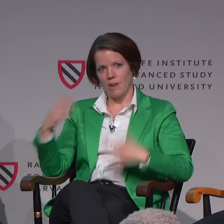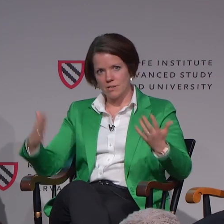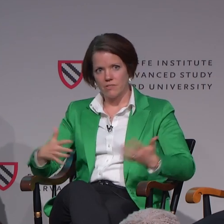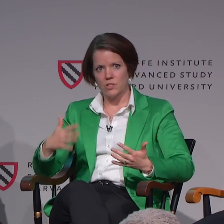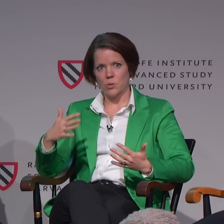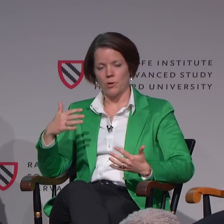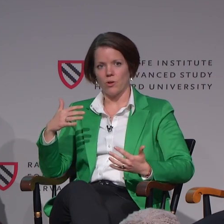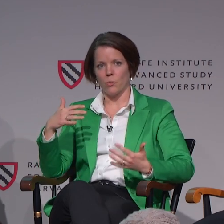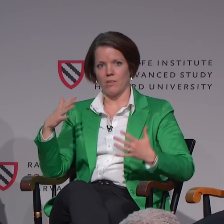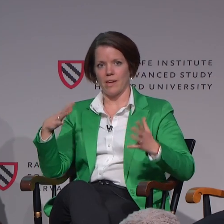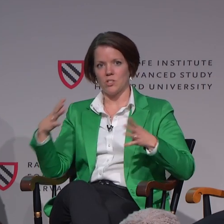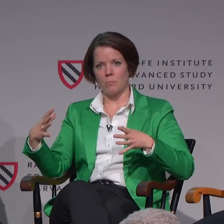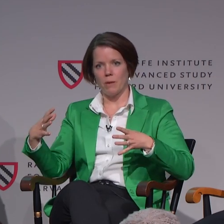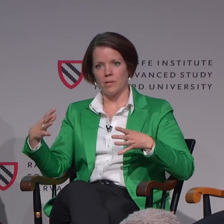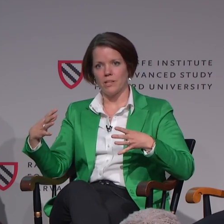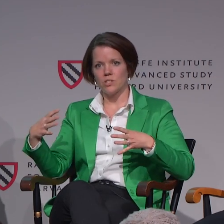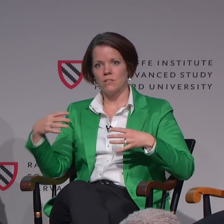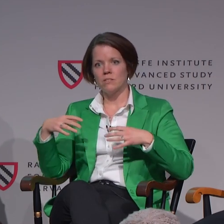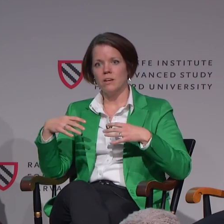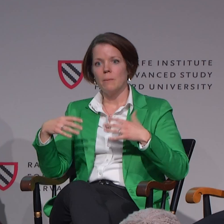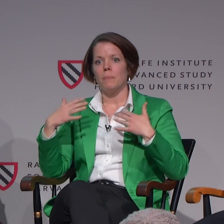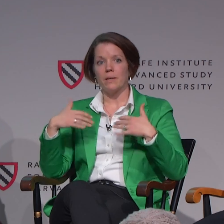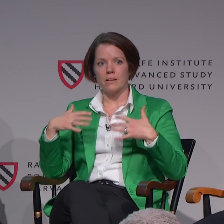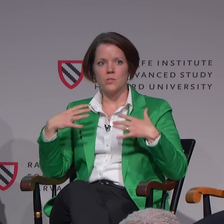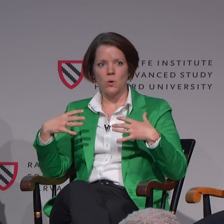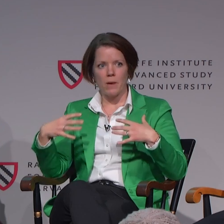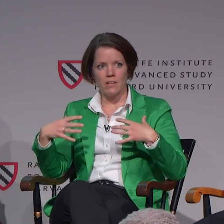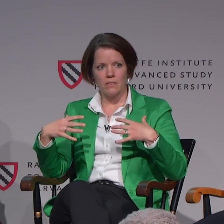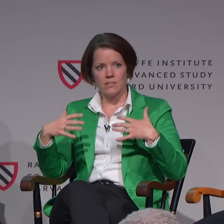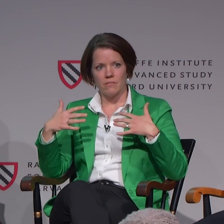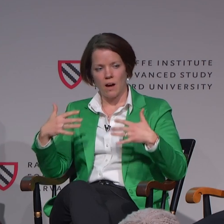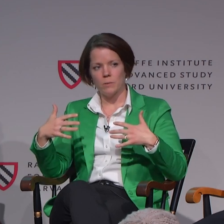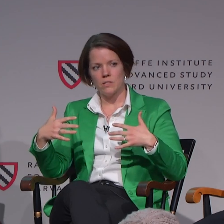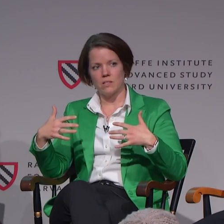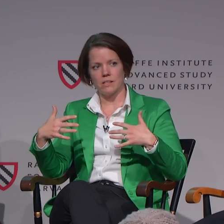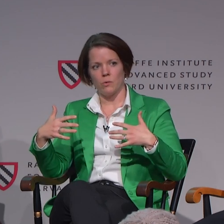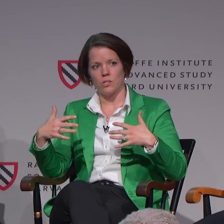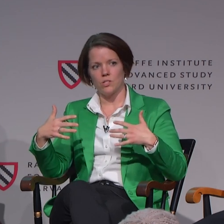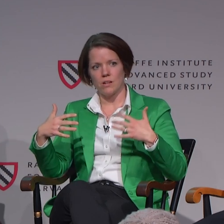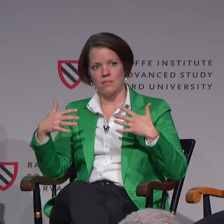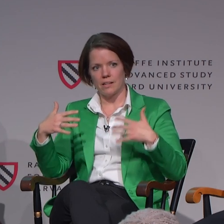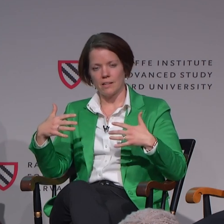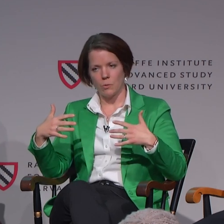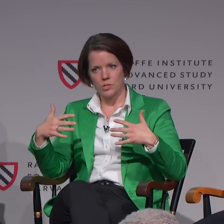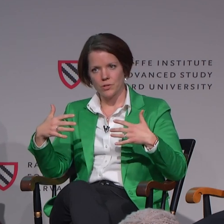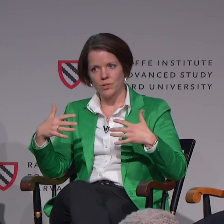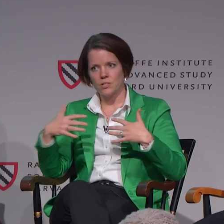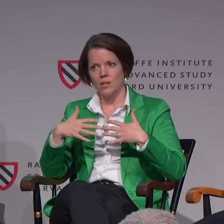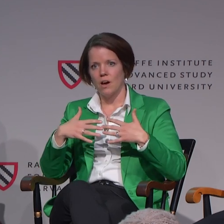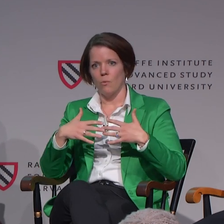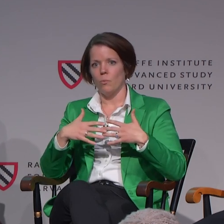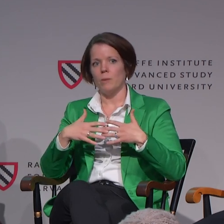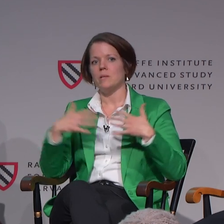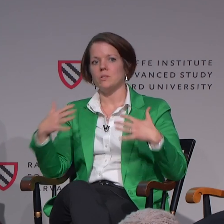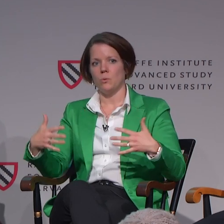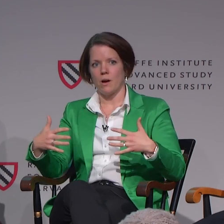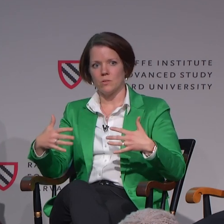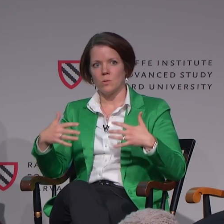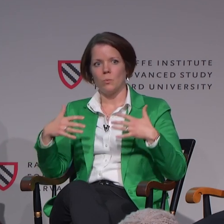non-deaf interpreter with aging populations. Because so many of us have come into this language as second language learners, we miss nuance.